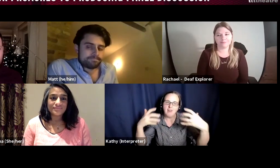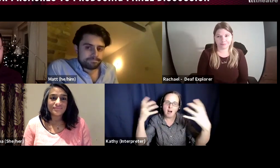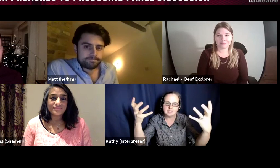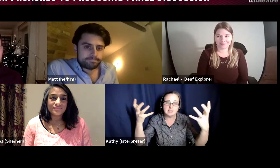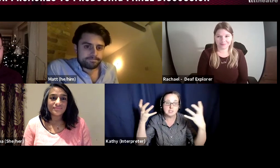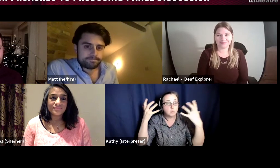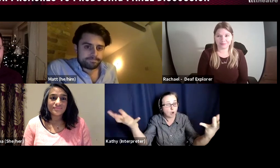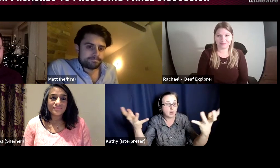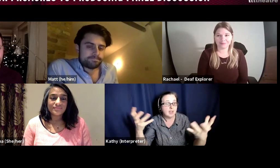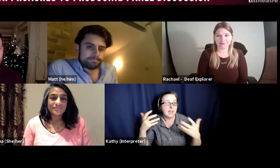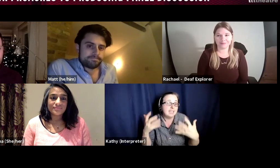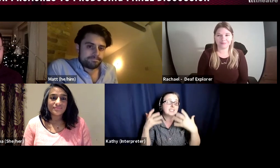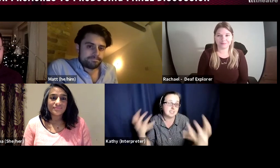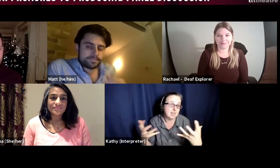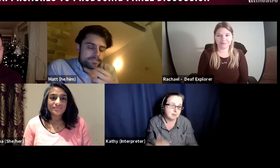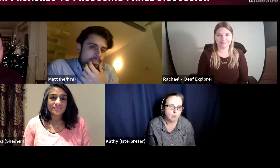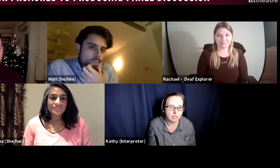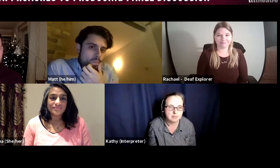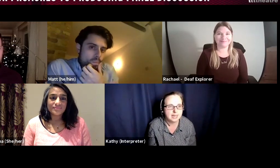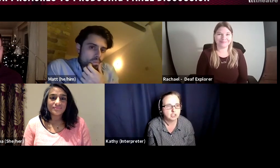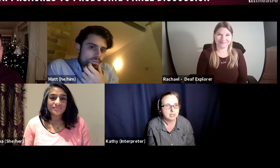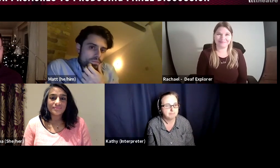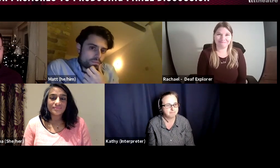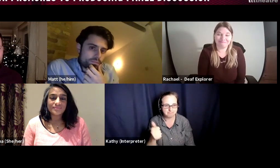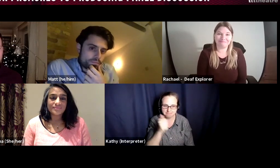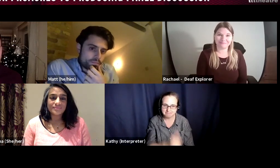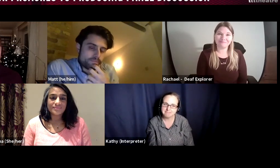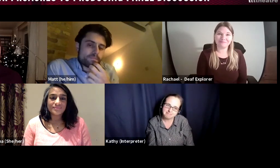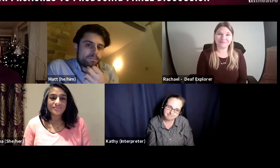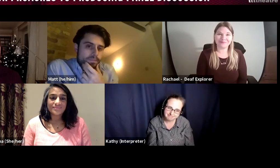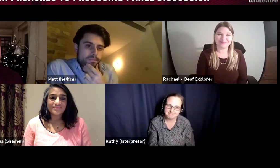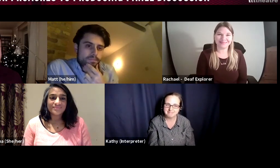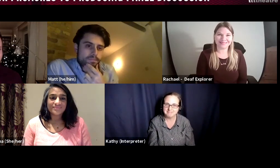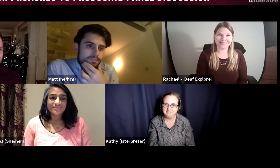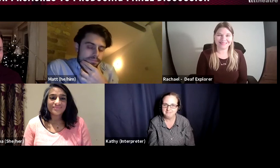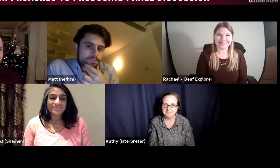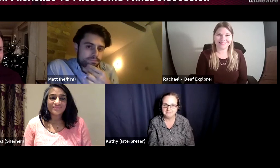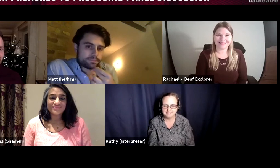artists work is seen more in the mainstream. ALEX: